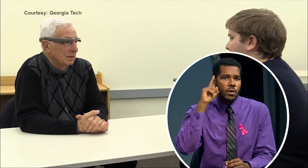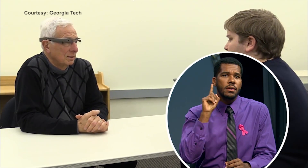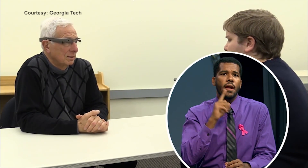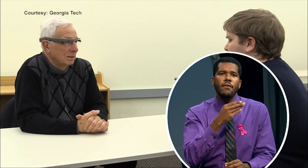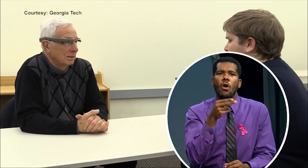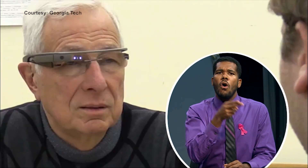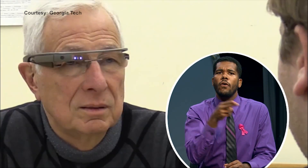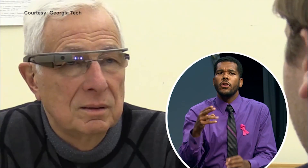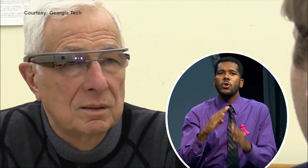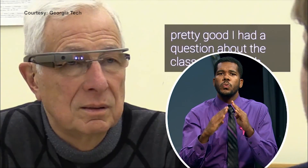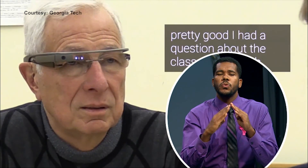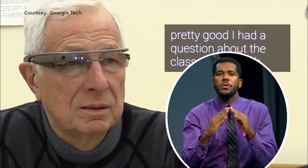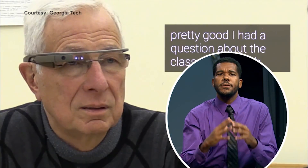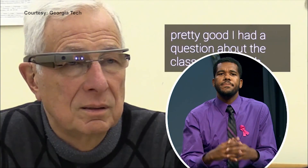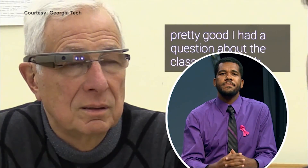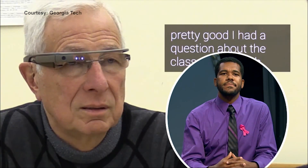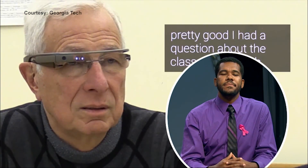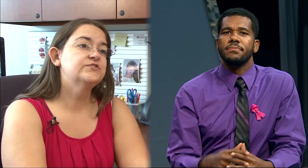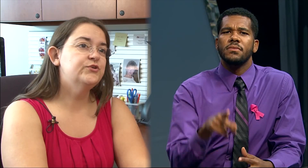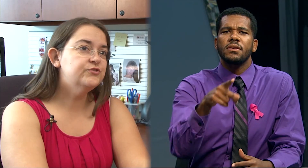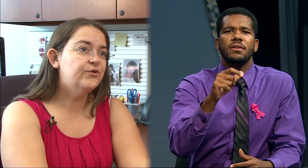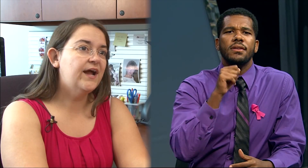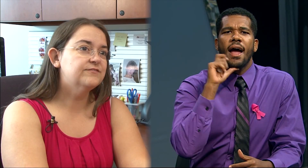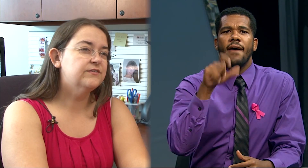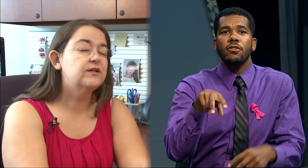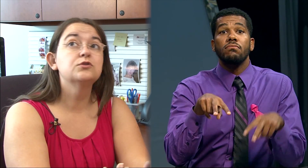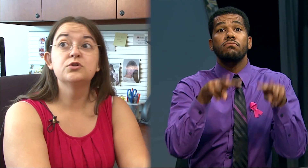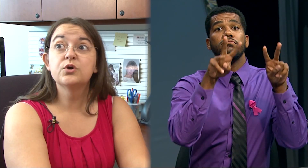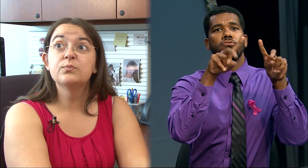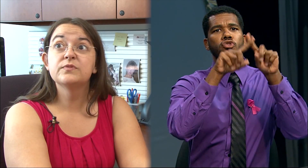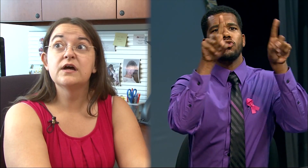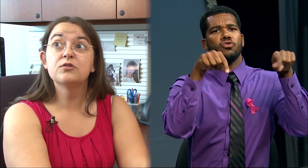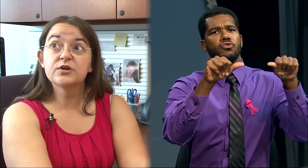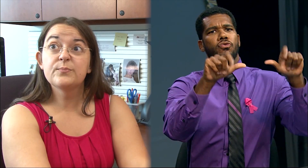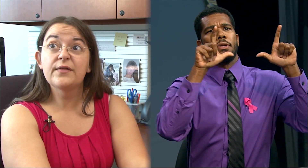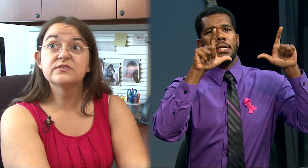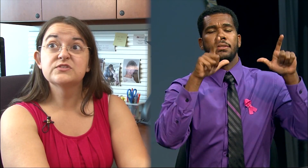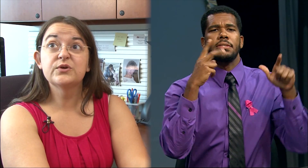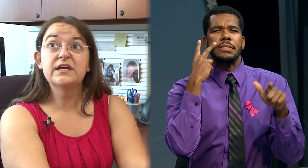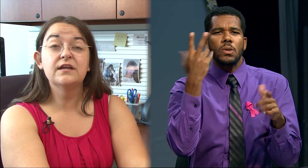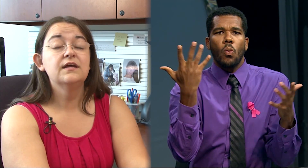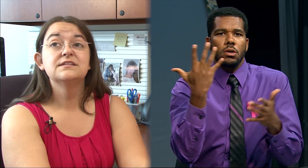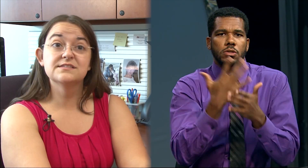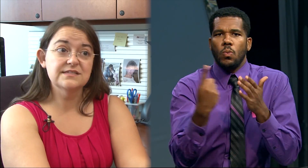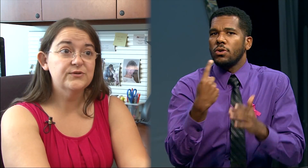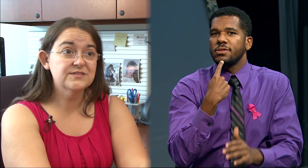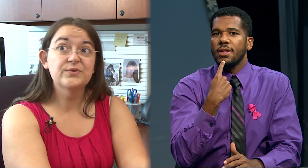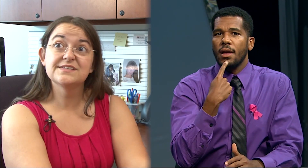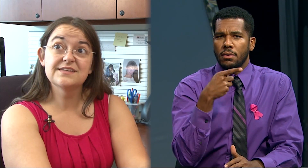Megan: “So you don’t have to like, look up at the screen to see what somebody’s